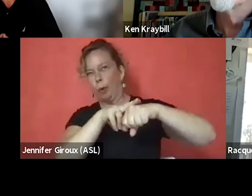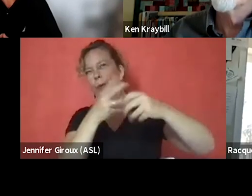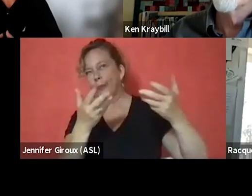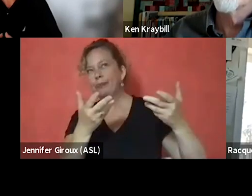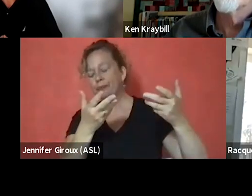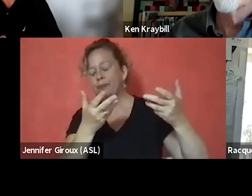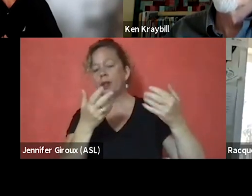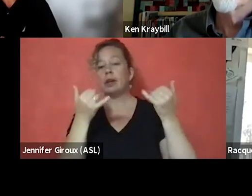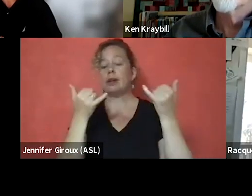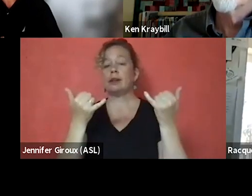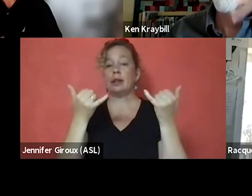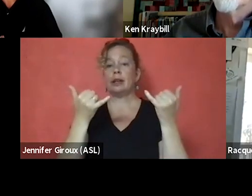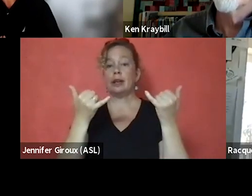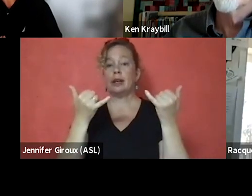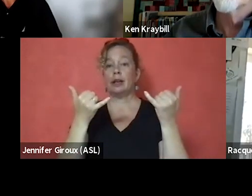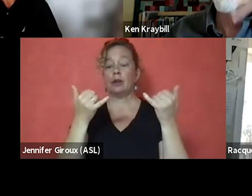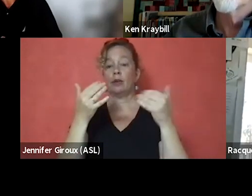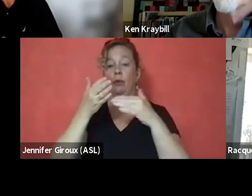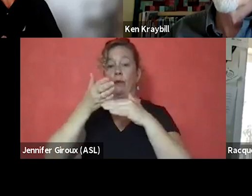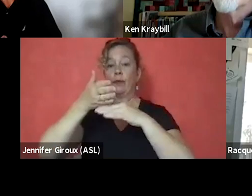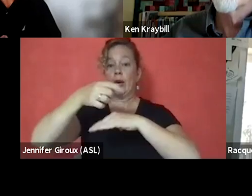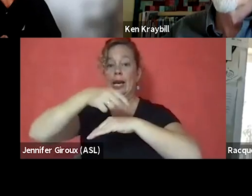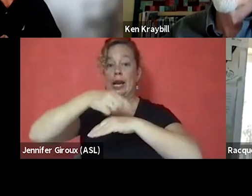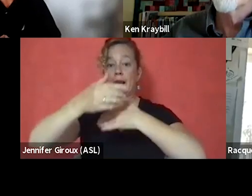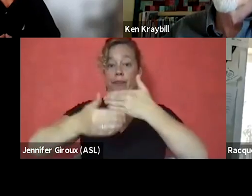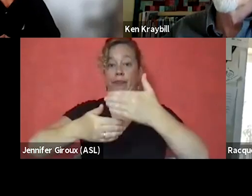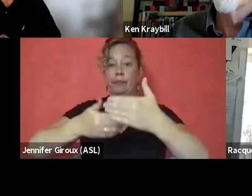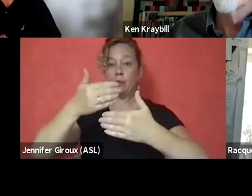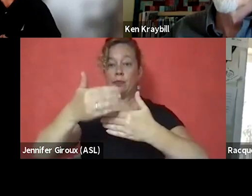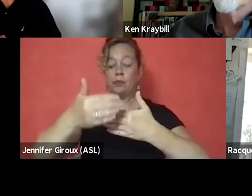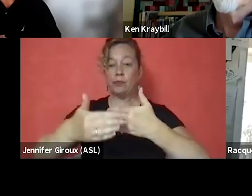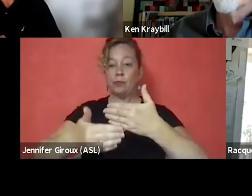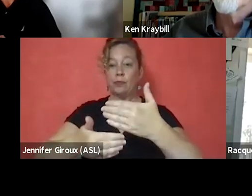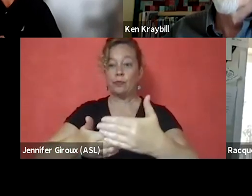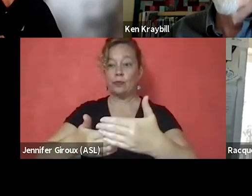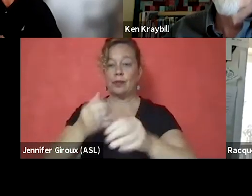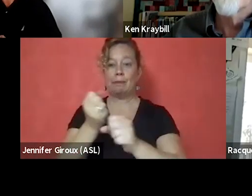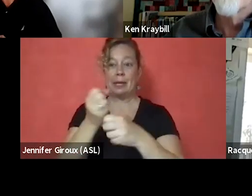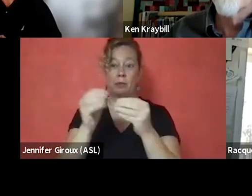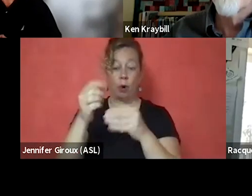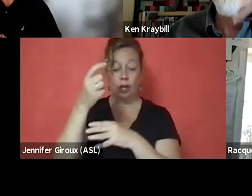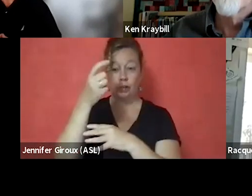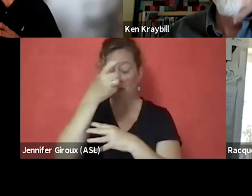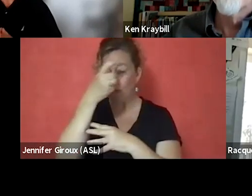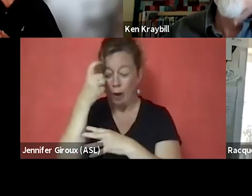Now, of course, over time, it tends to create more drama and more drama